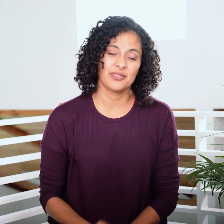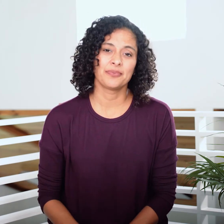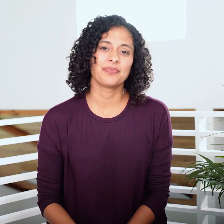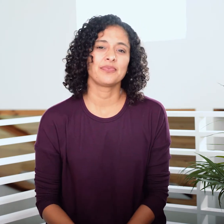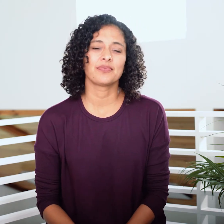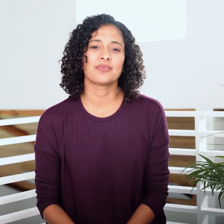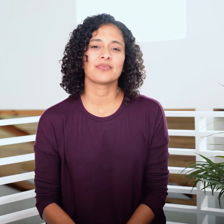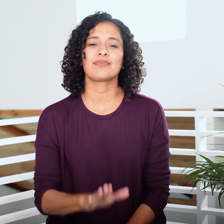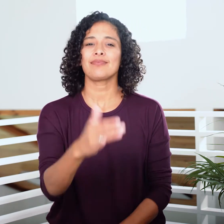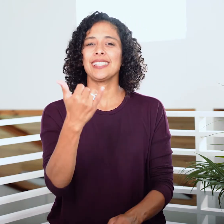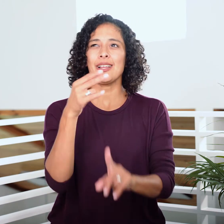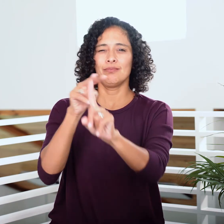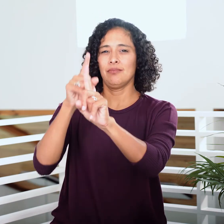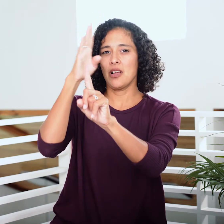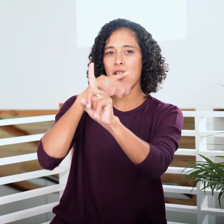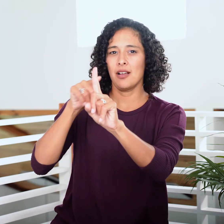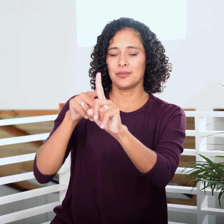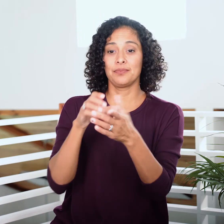The God Shot: